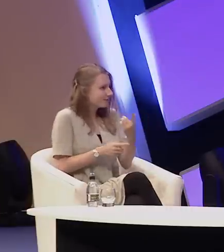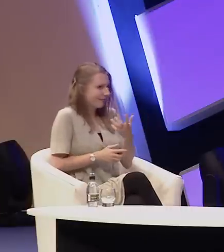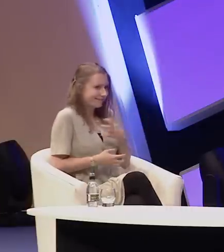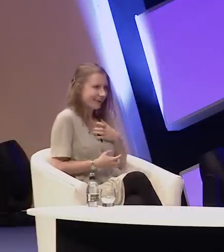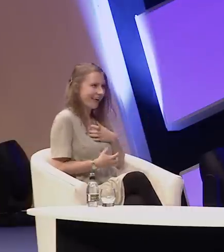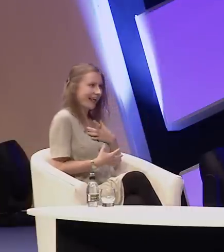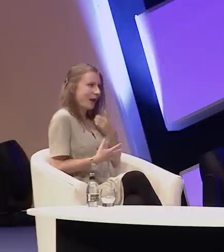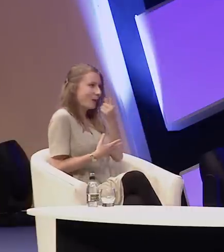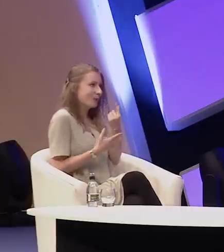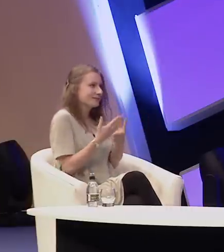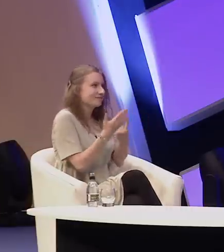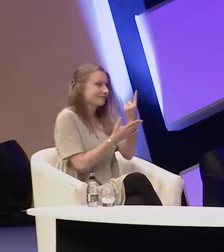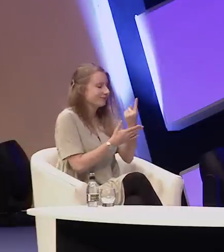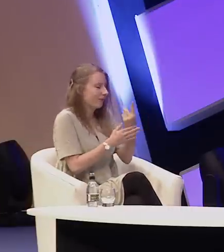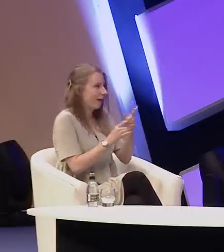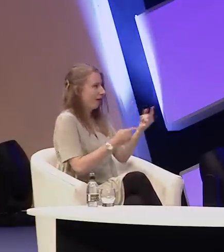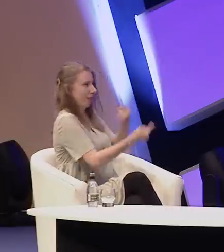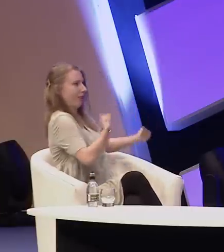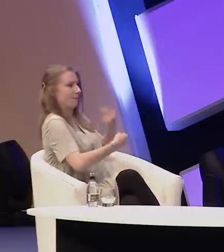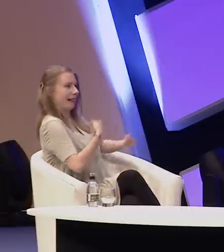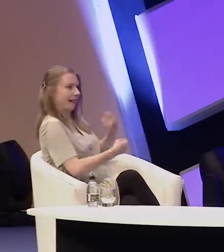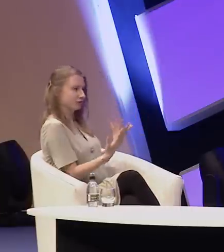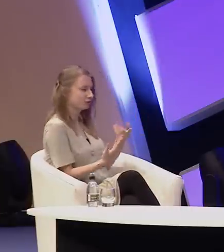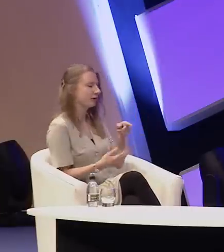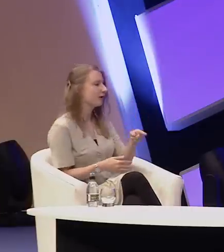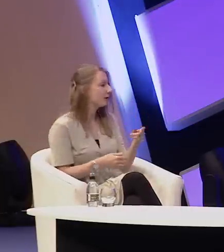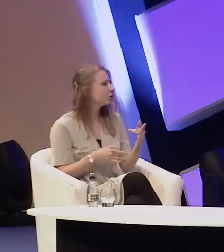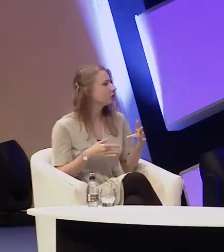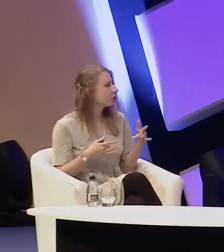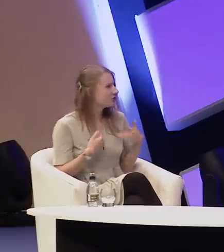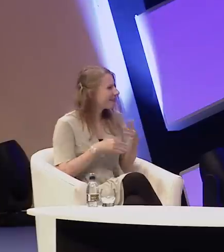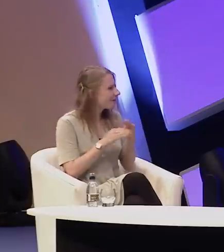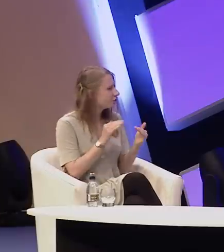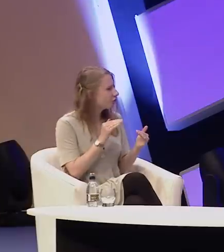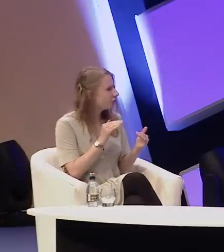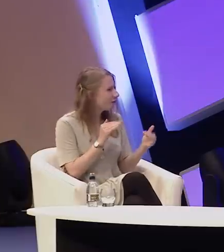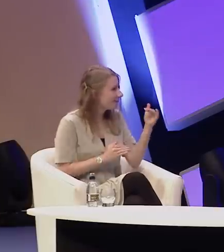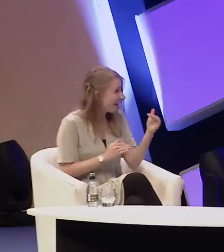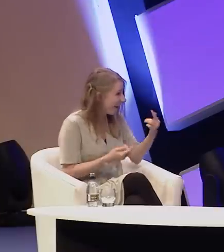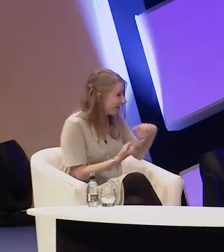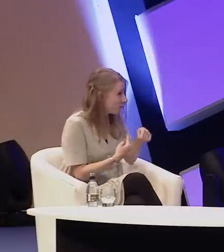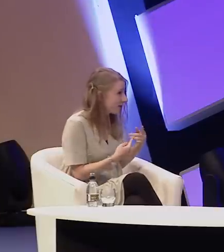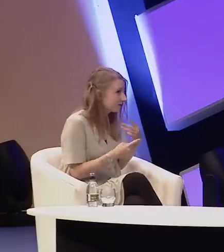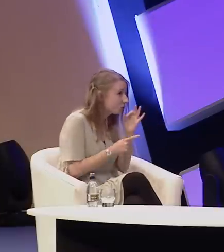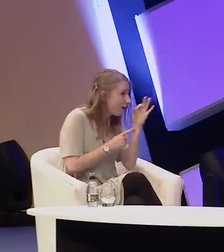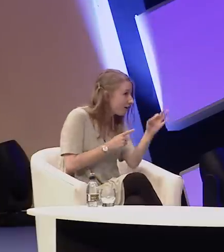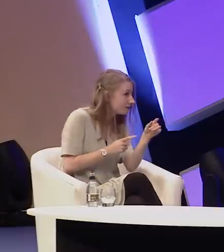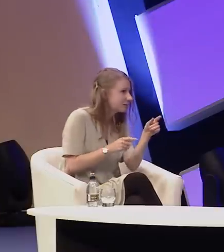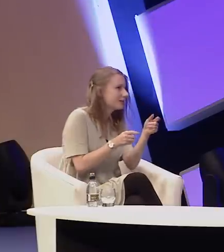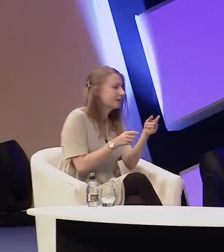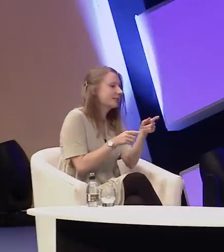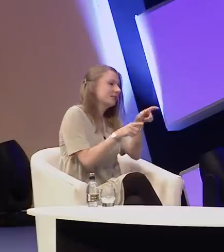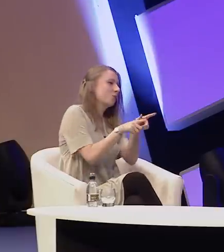it could create a backlash. Is it unfair of us to even ask someone in your position to be that voice